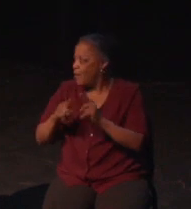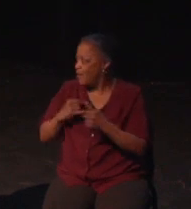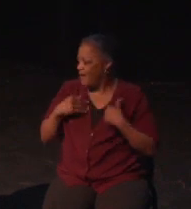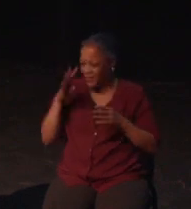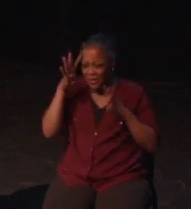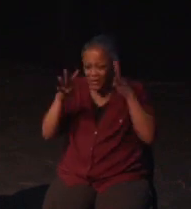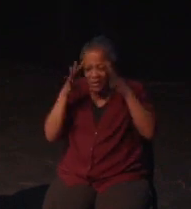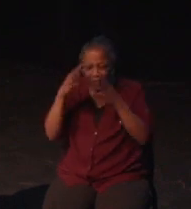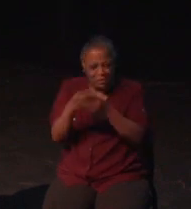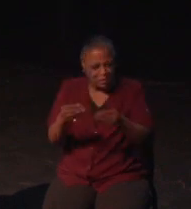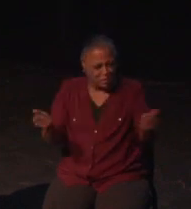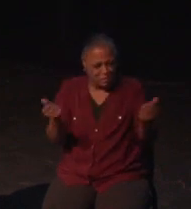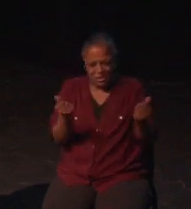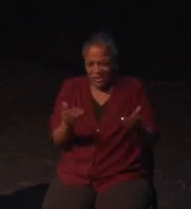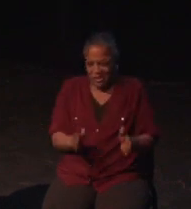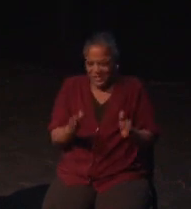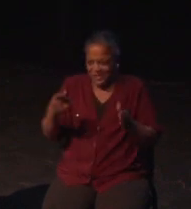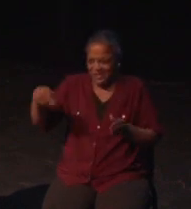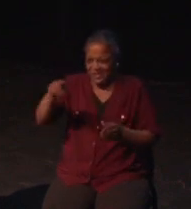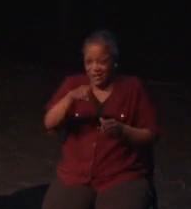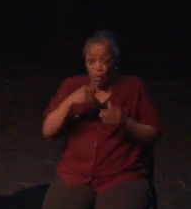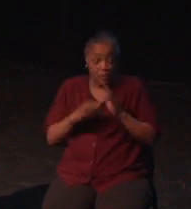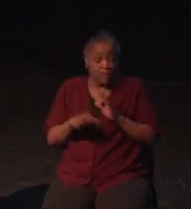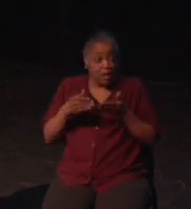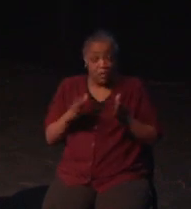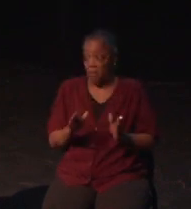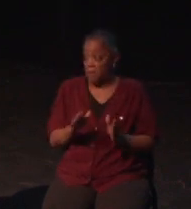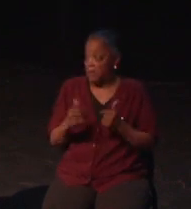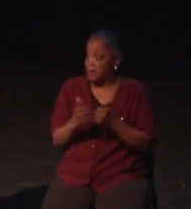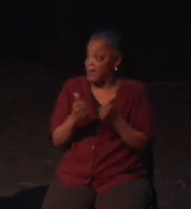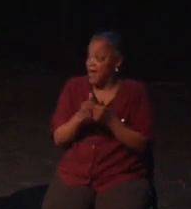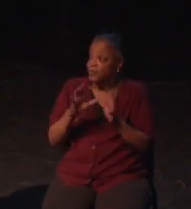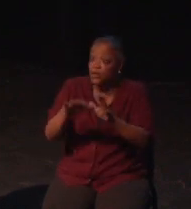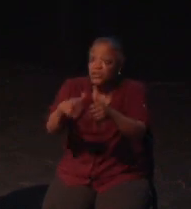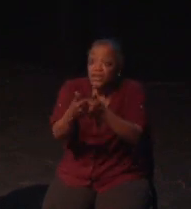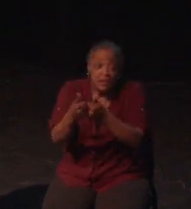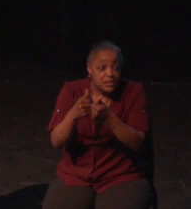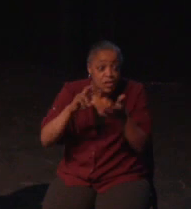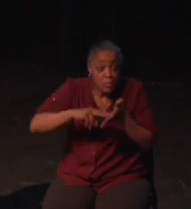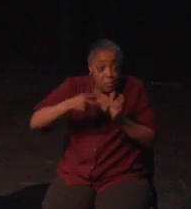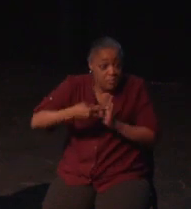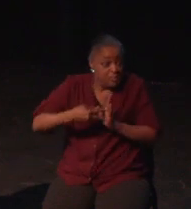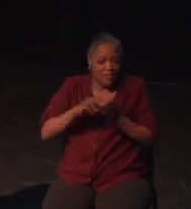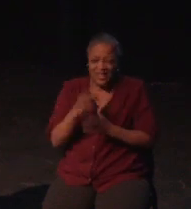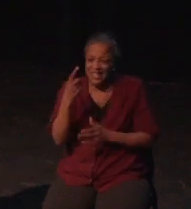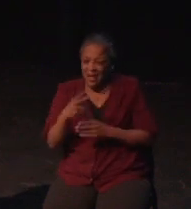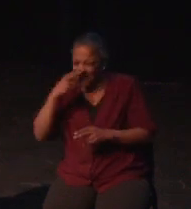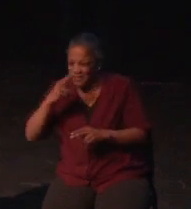and I can totally get behind that. But being able to turn it off is the difference between whether I can play or not.